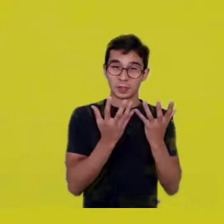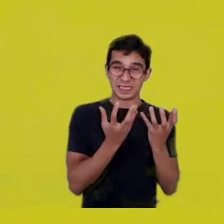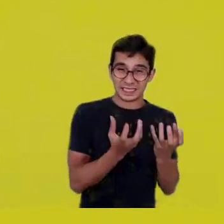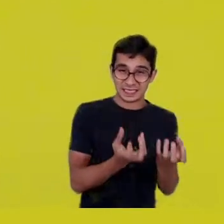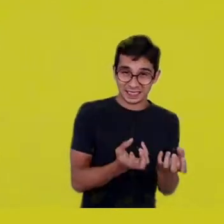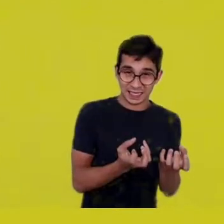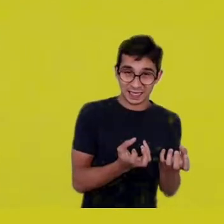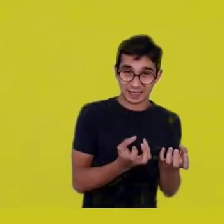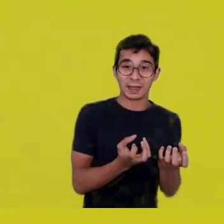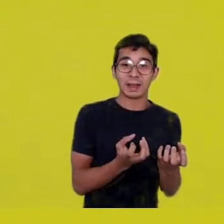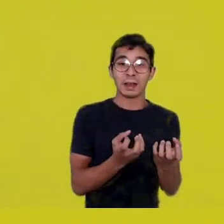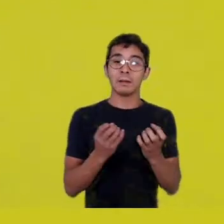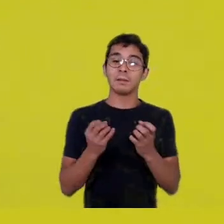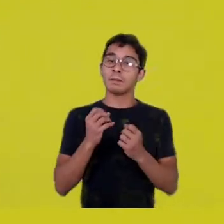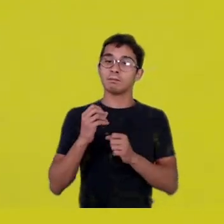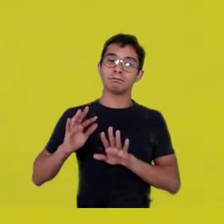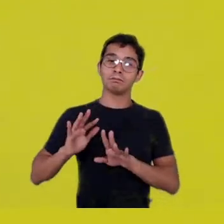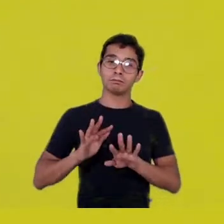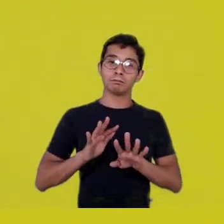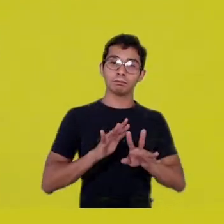going to the coast and coming back to the hills.